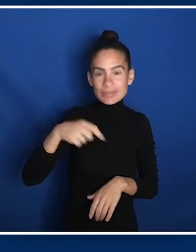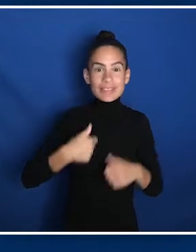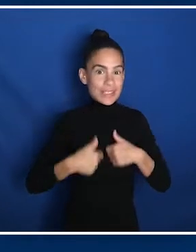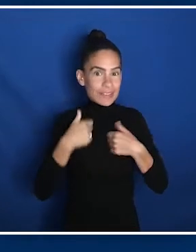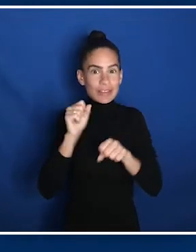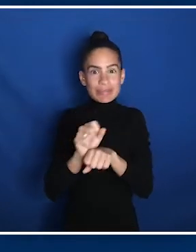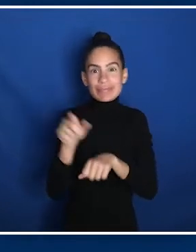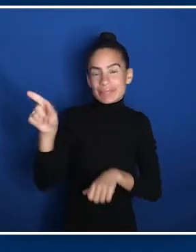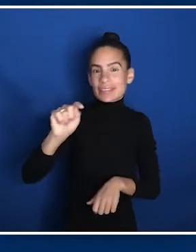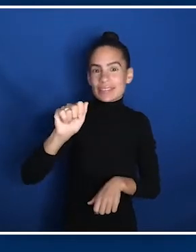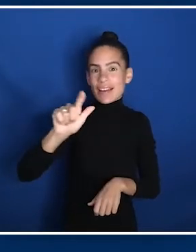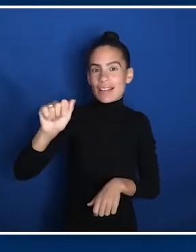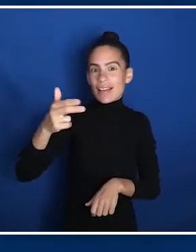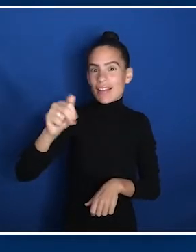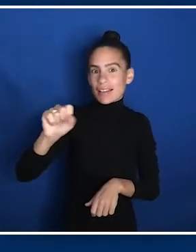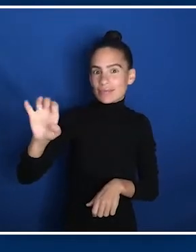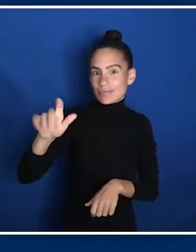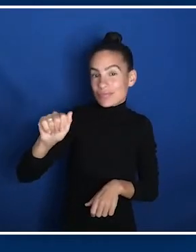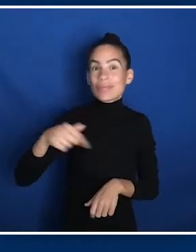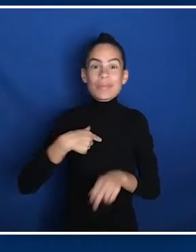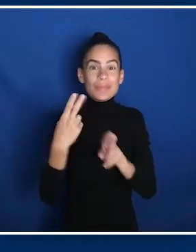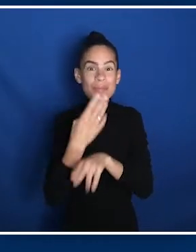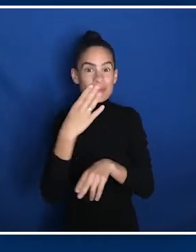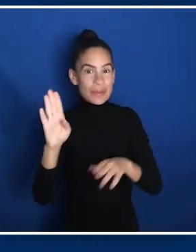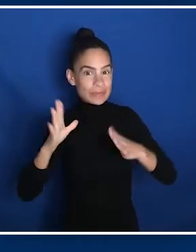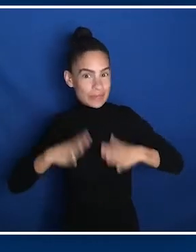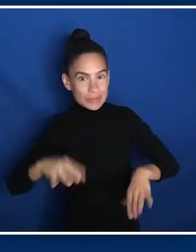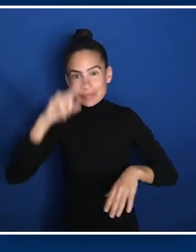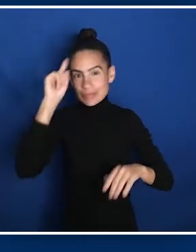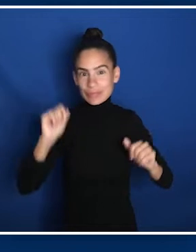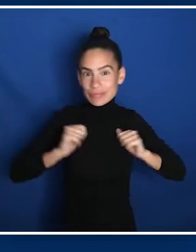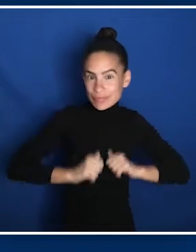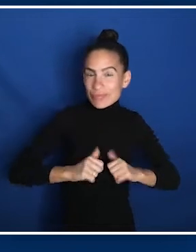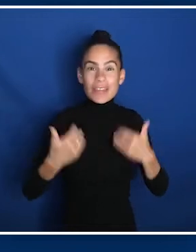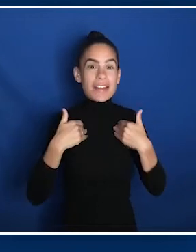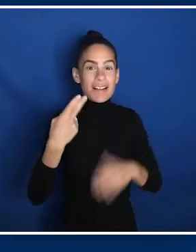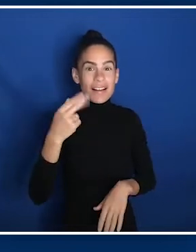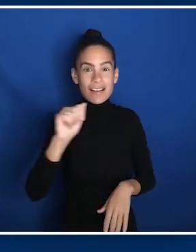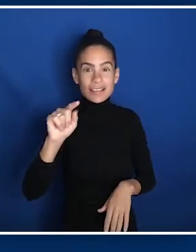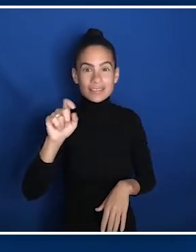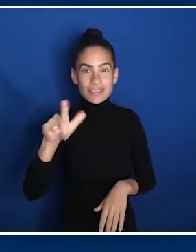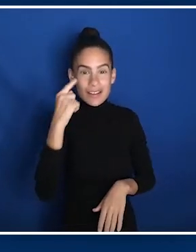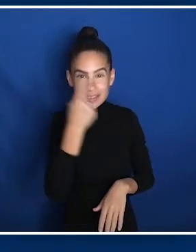I am wearing a blue dress with a cardigan, black cardigan, and I have hazel eyes and blonde hair.